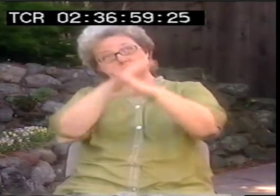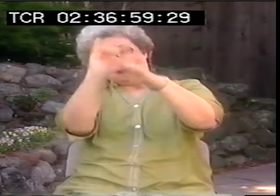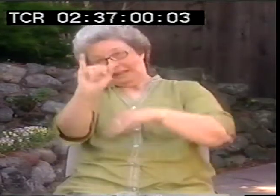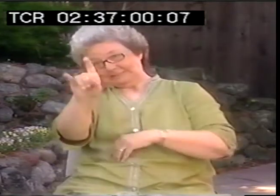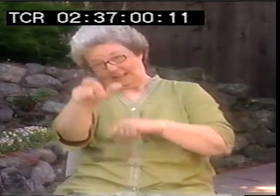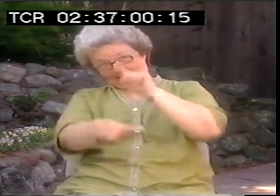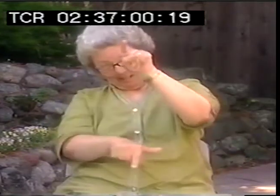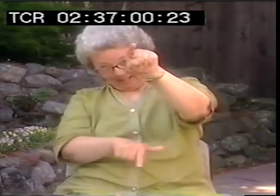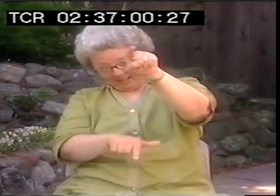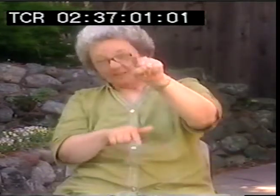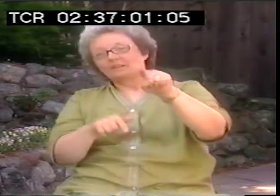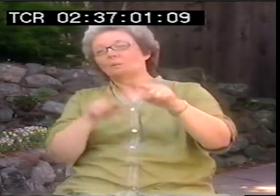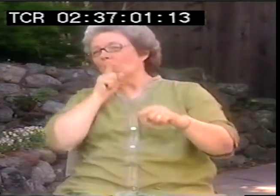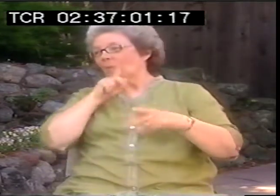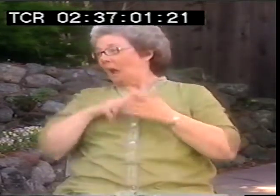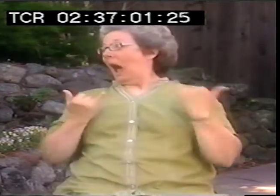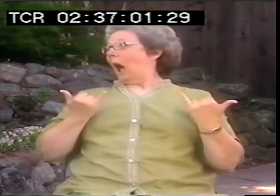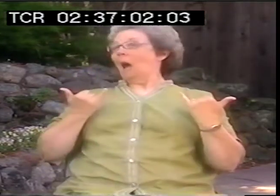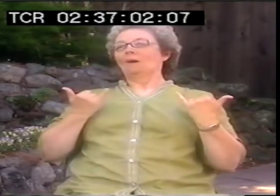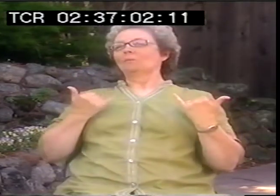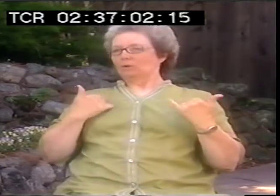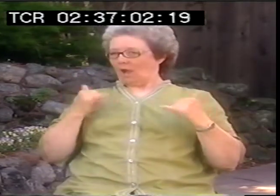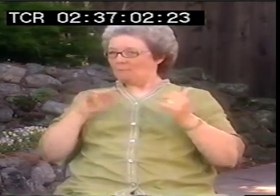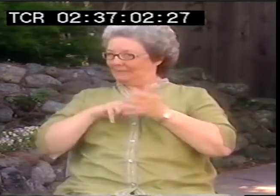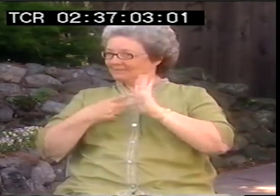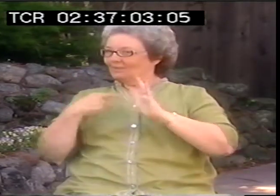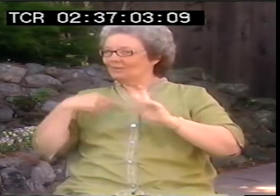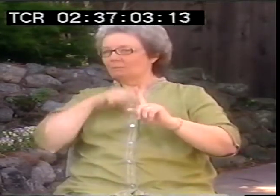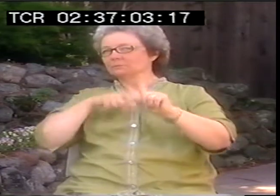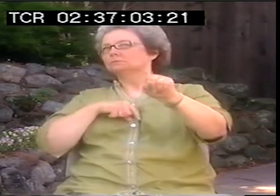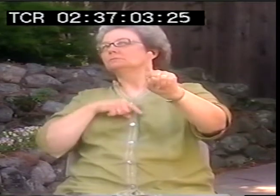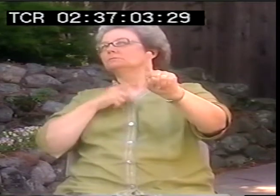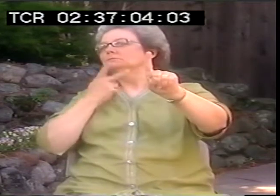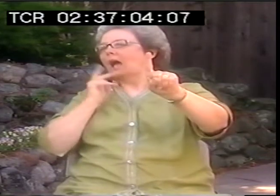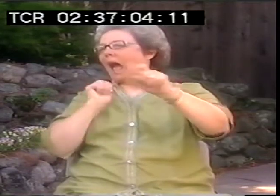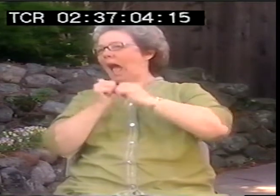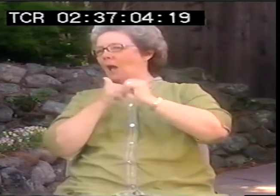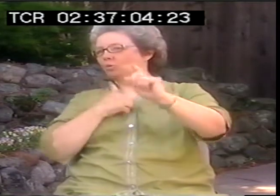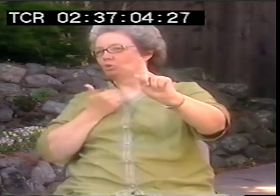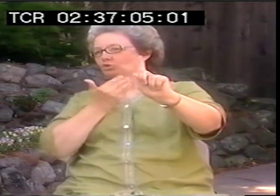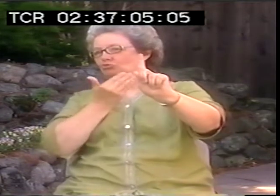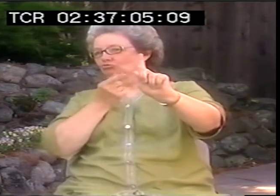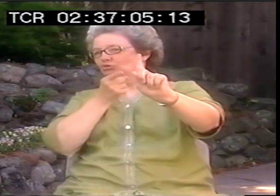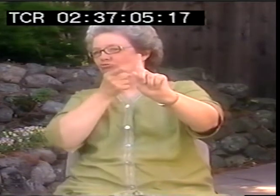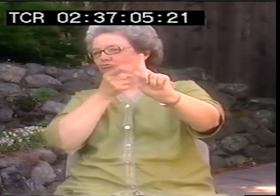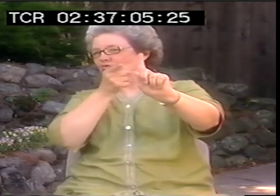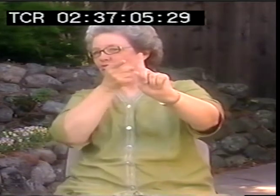And that's what we're going for. Right now, we have to figure out how to get there.